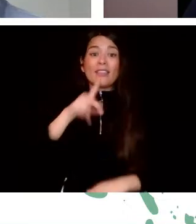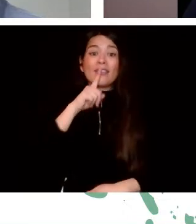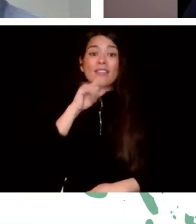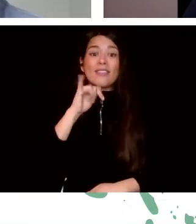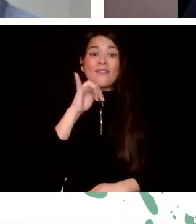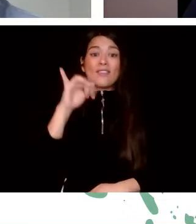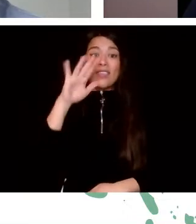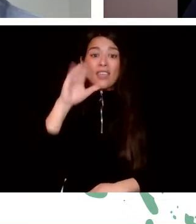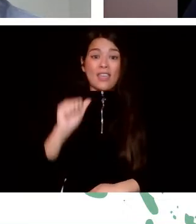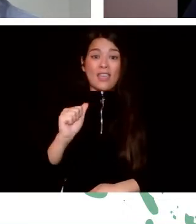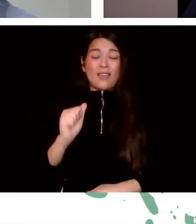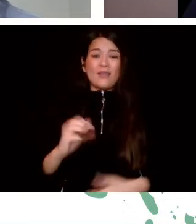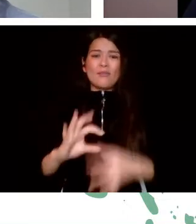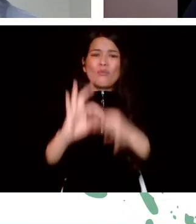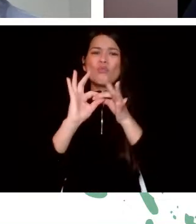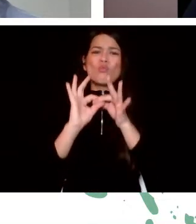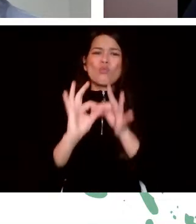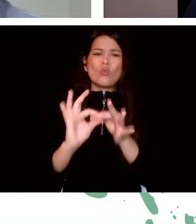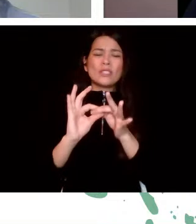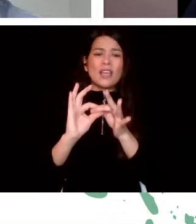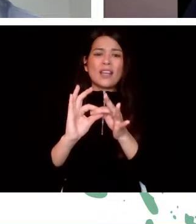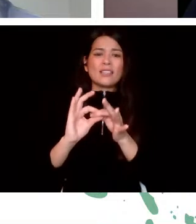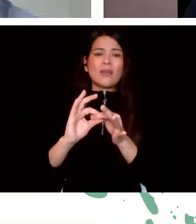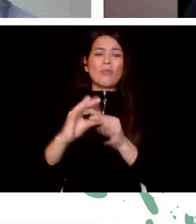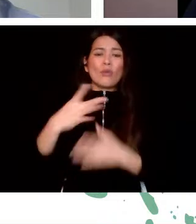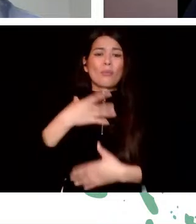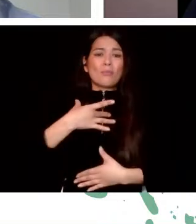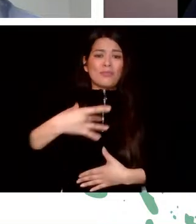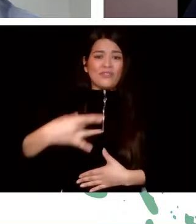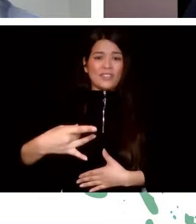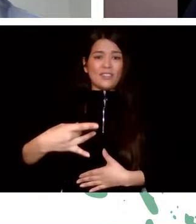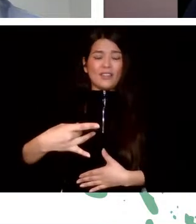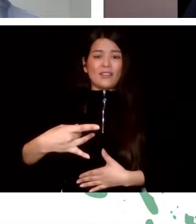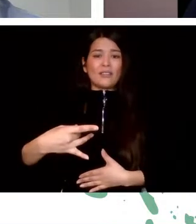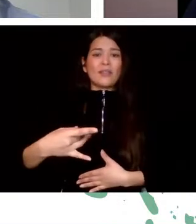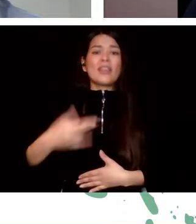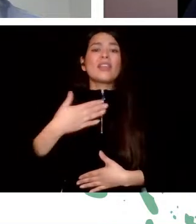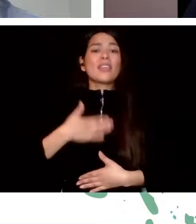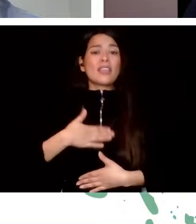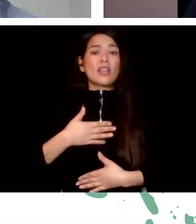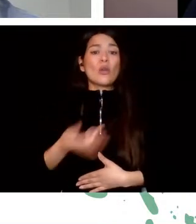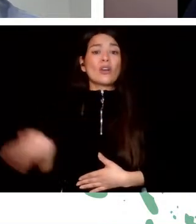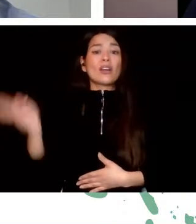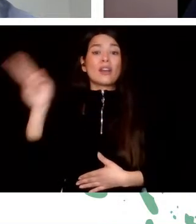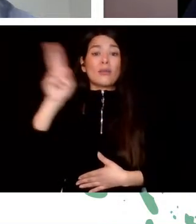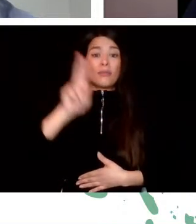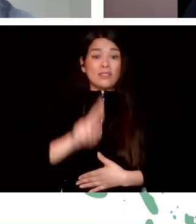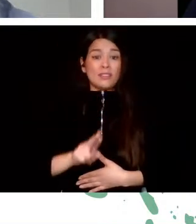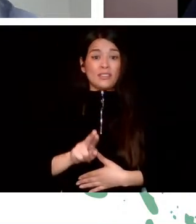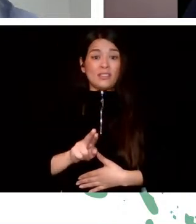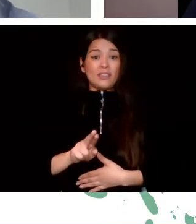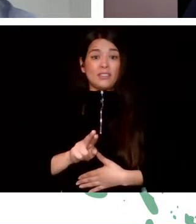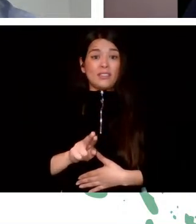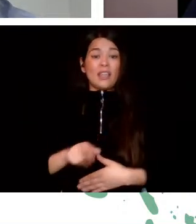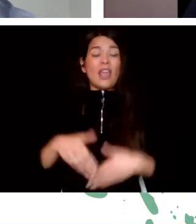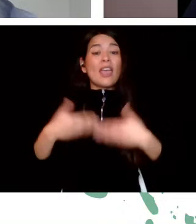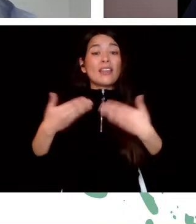So, thank you very much Miryam for this invitation. I want to emphasize what she pointed out at the end. We are here, getting